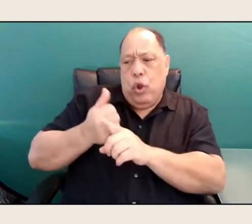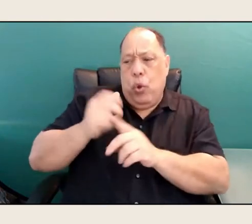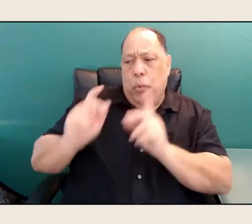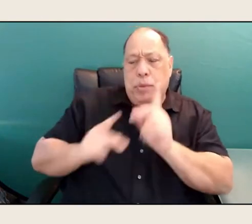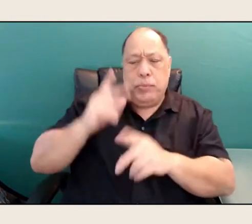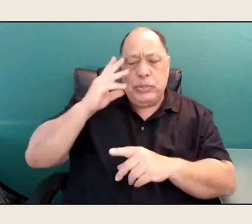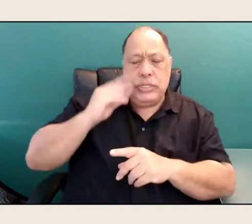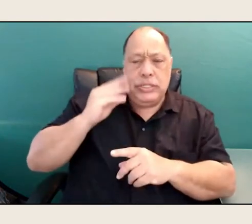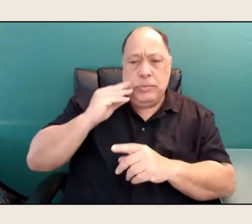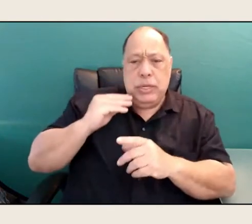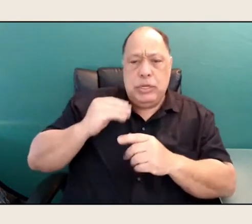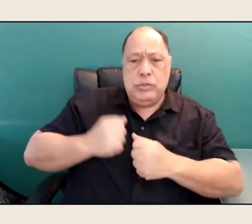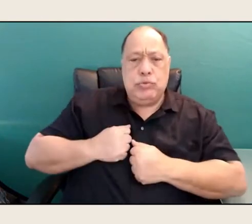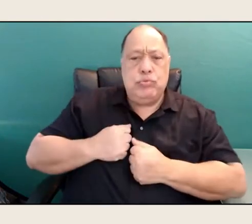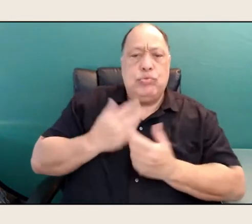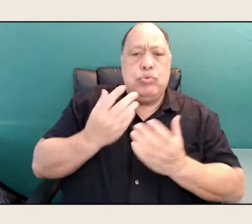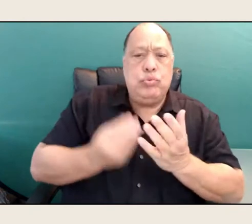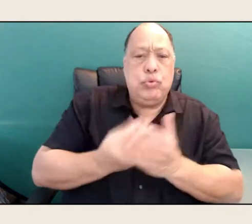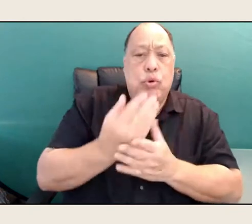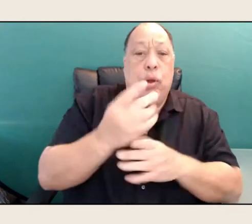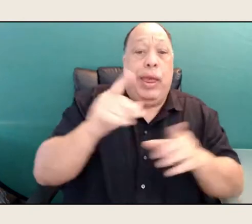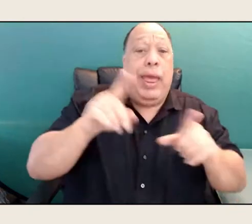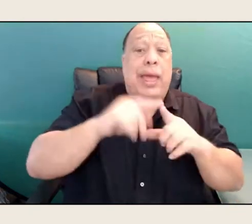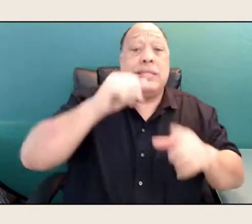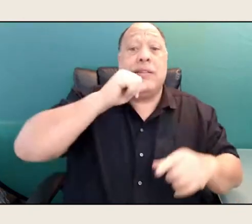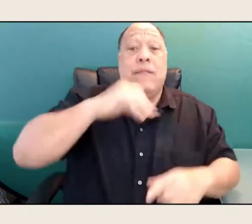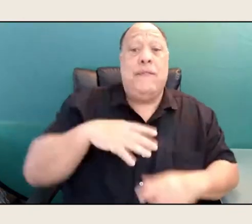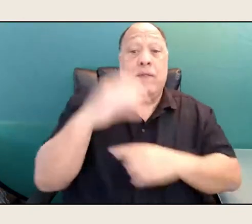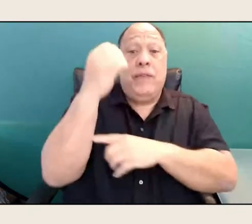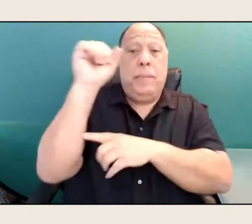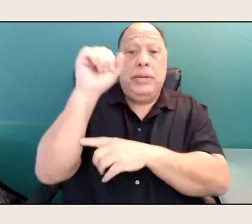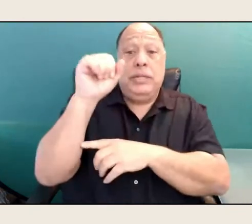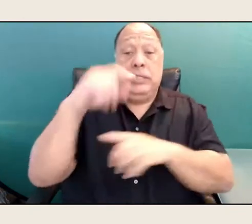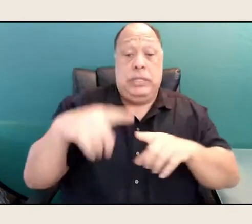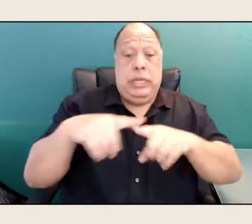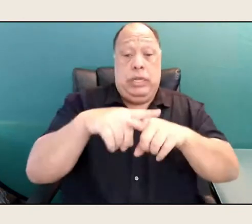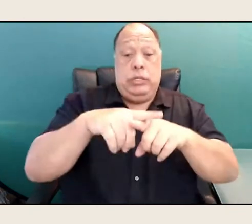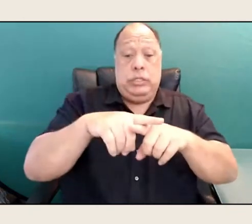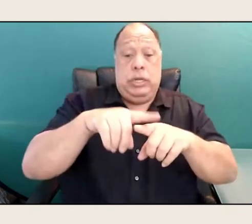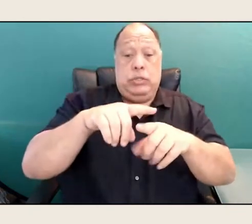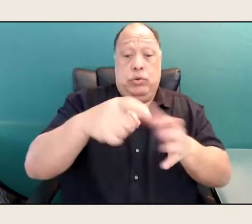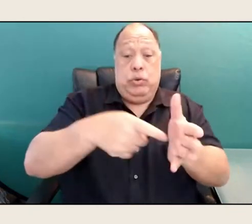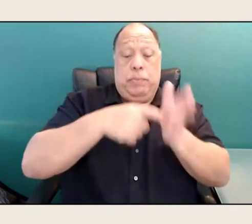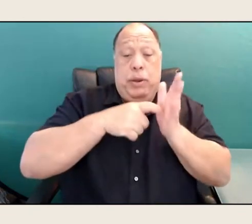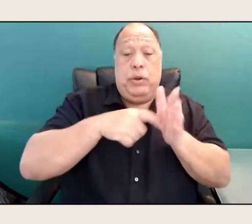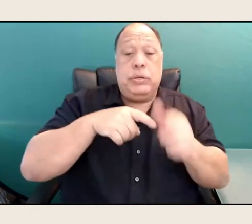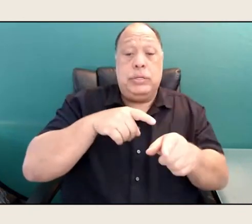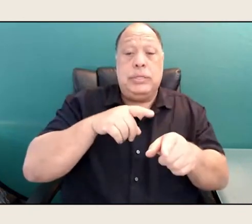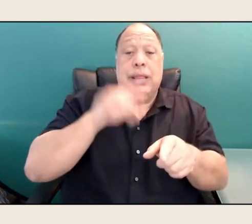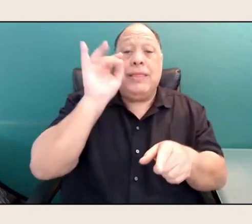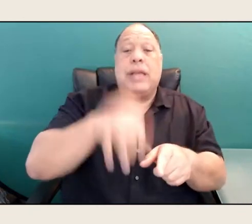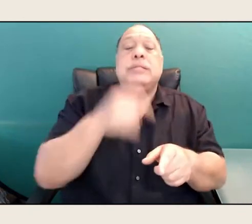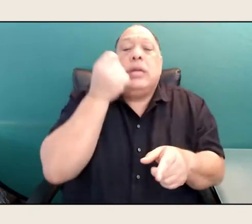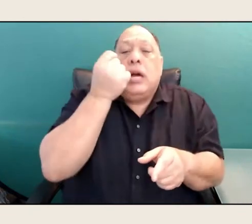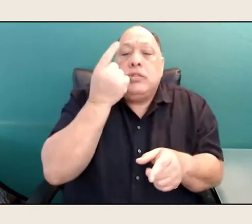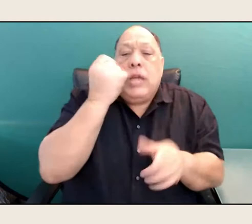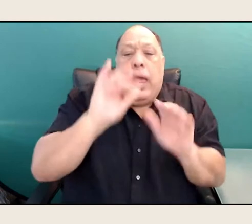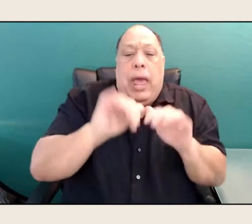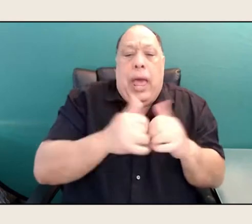that as feminists, the intersectional imperative was to understand how we were connected to each other,